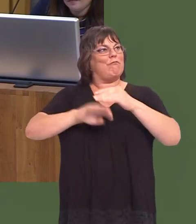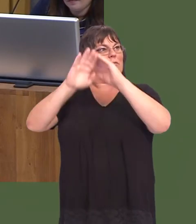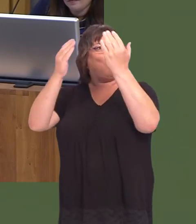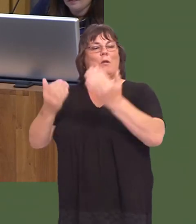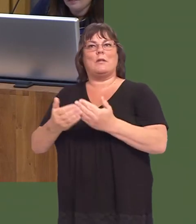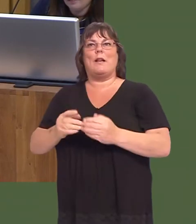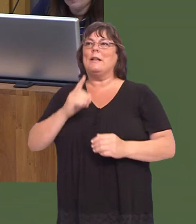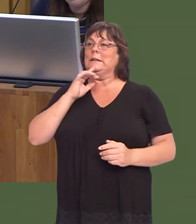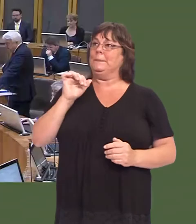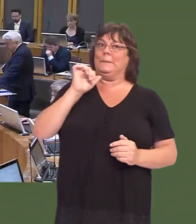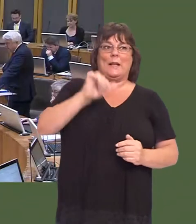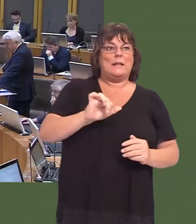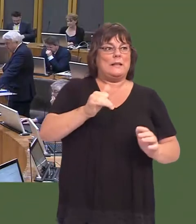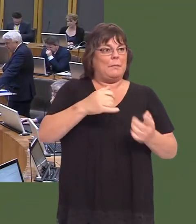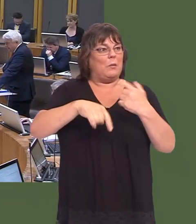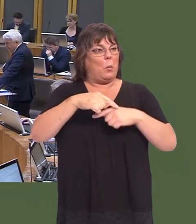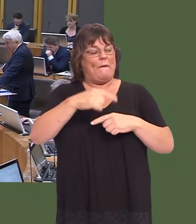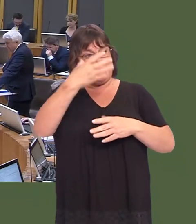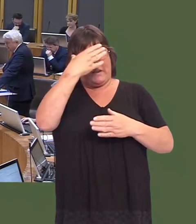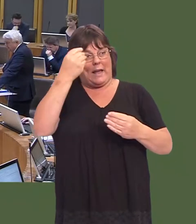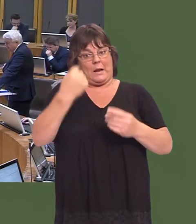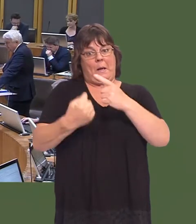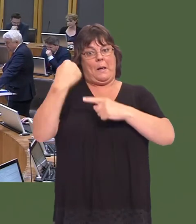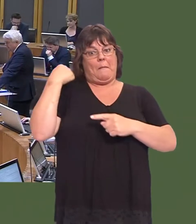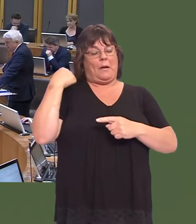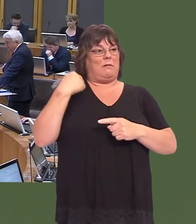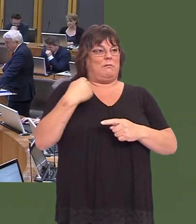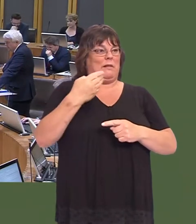Yes, one of the things we sometimes forget is, at a time, in the nineteenth century when